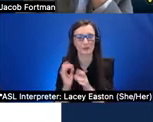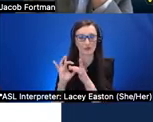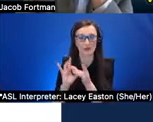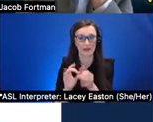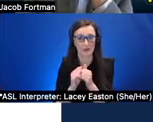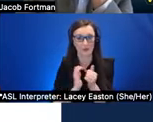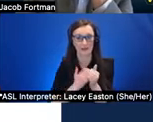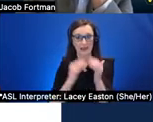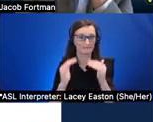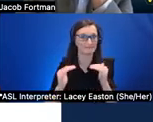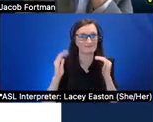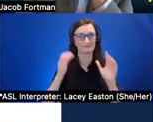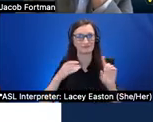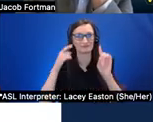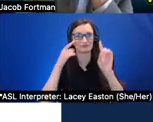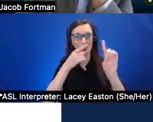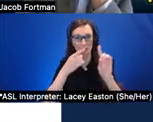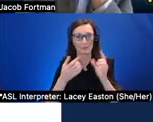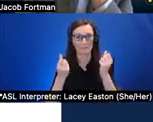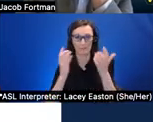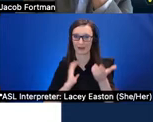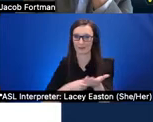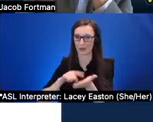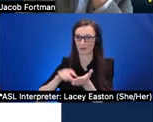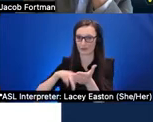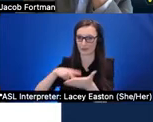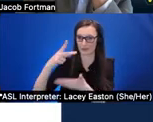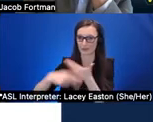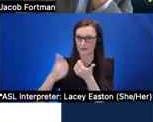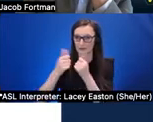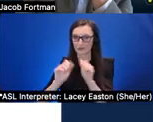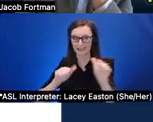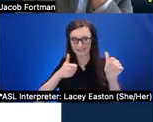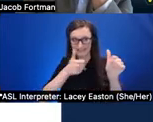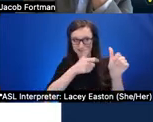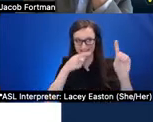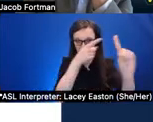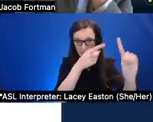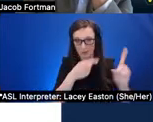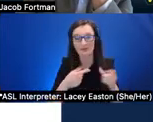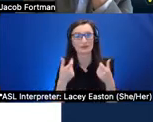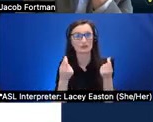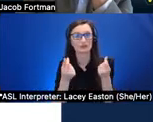many of our research target projects are trying to achieve is to make xr accessible and that means